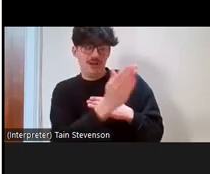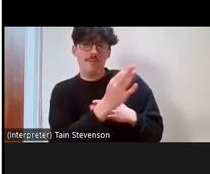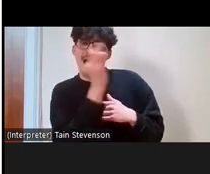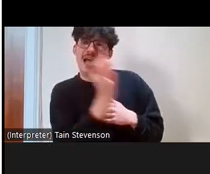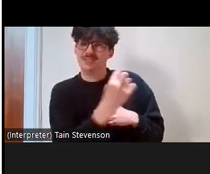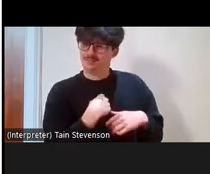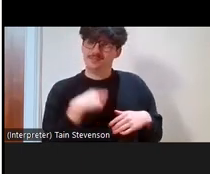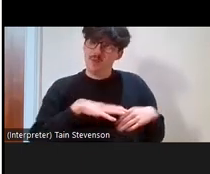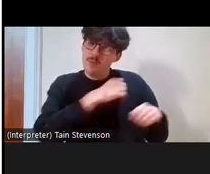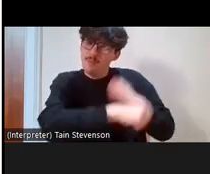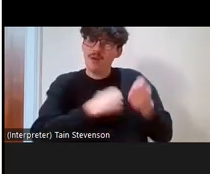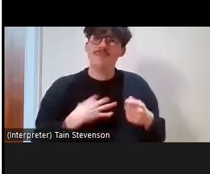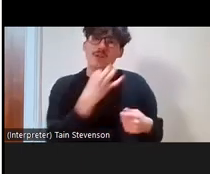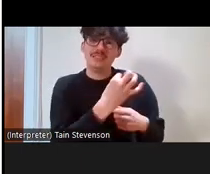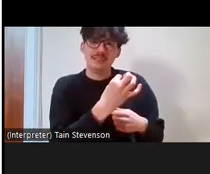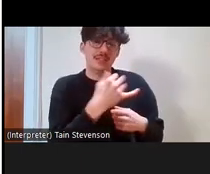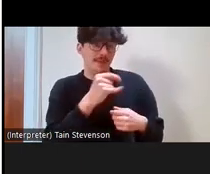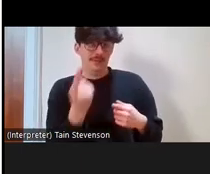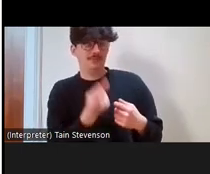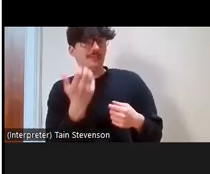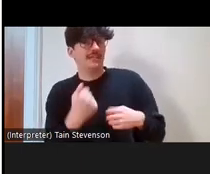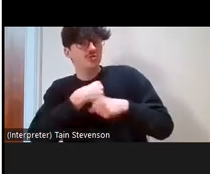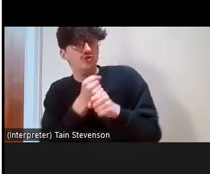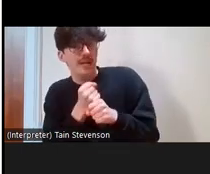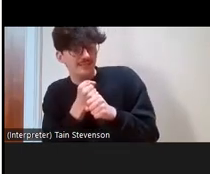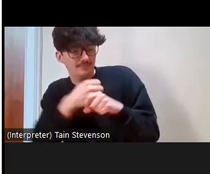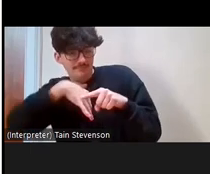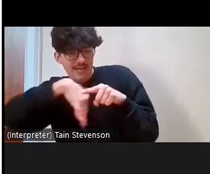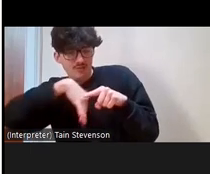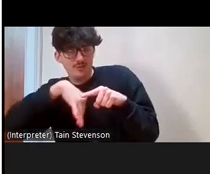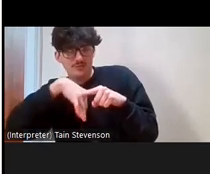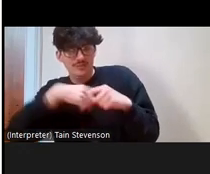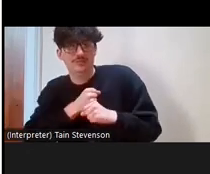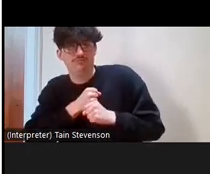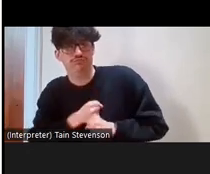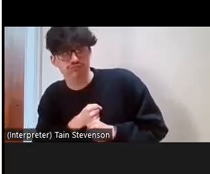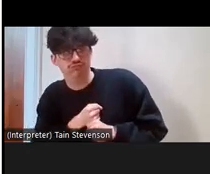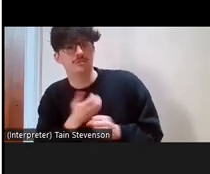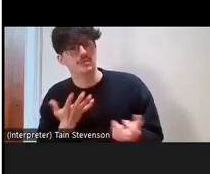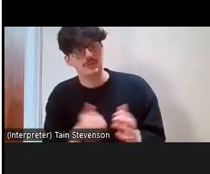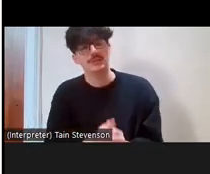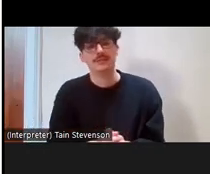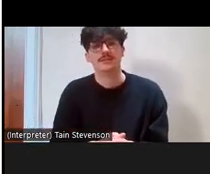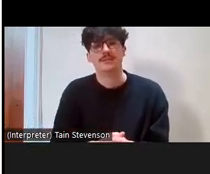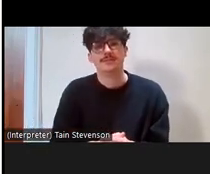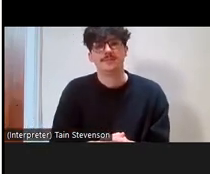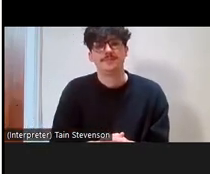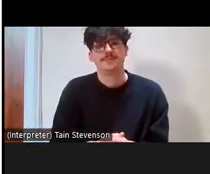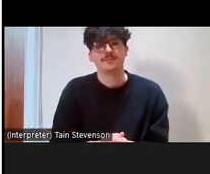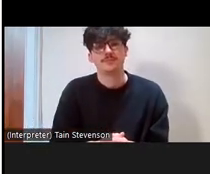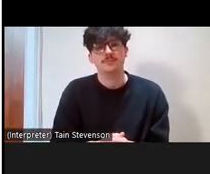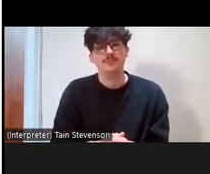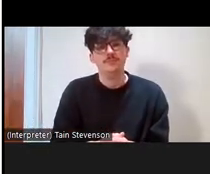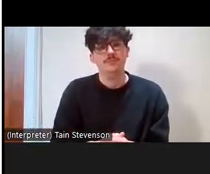be carrying all these things, so not be thinking about volunteering as an option. So in the sector,